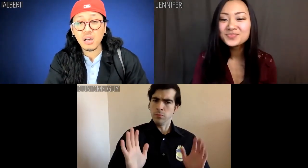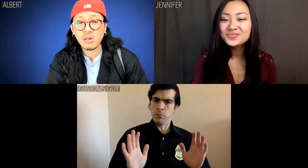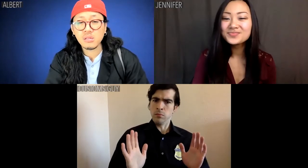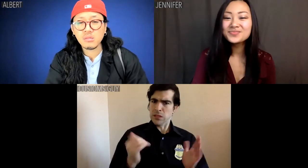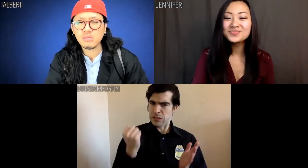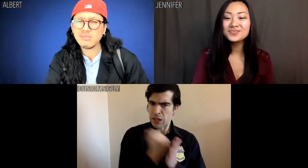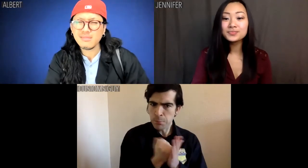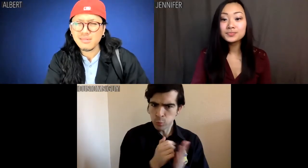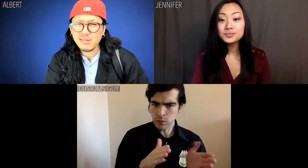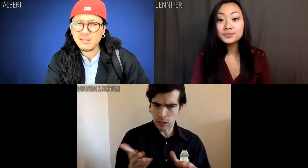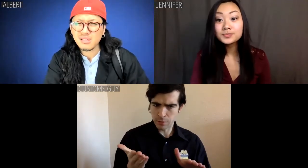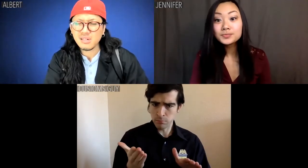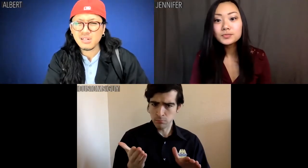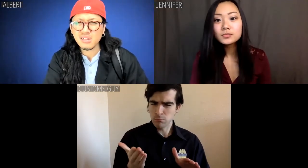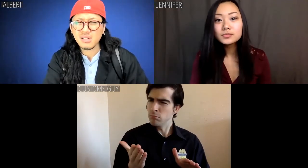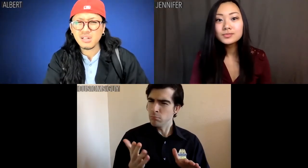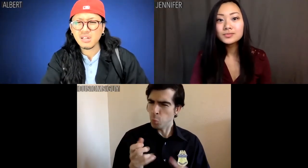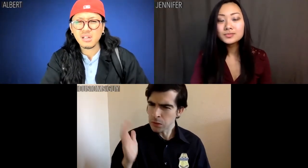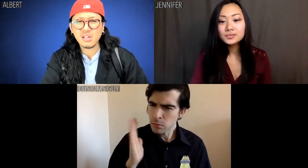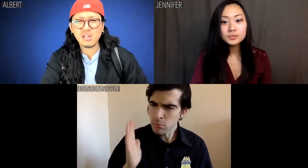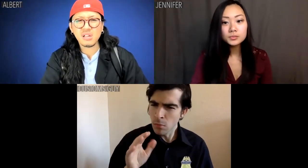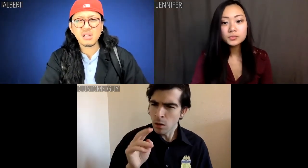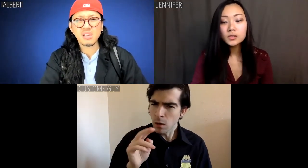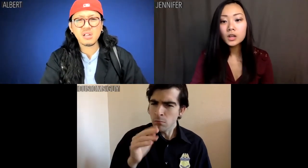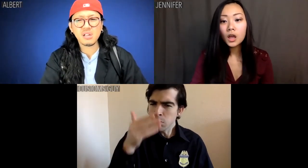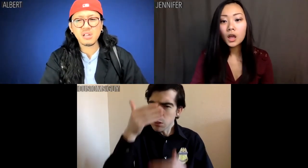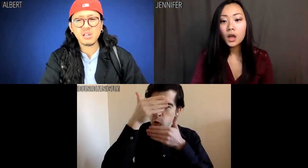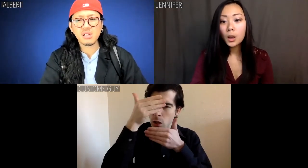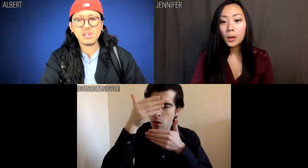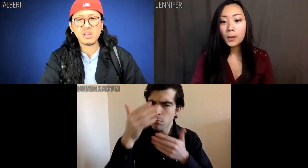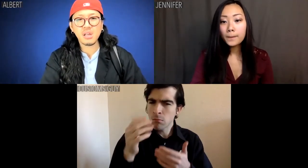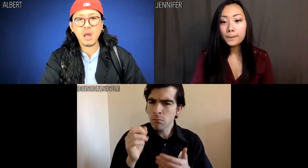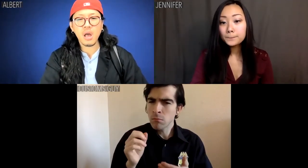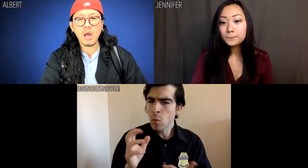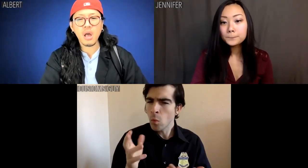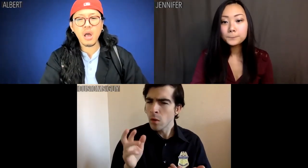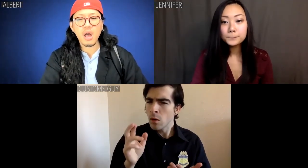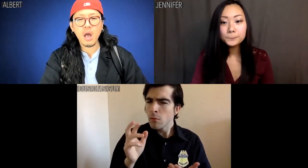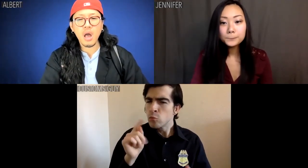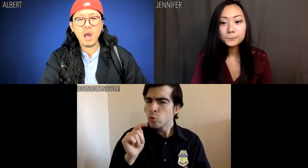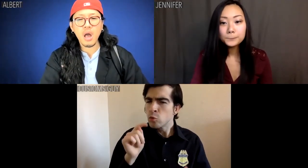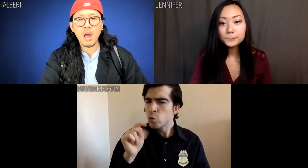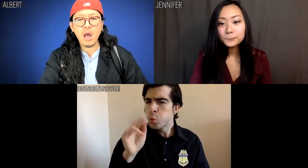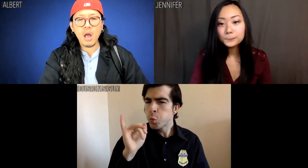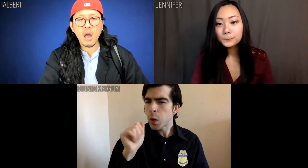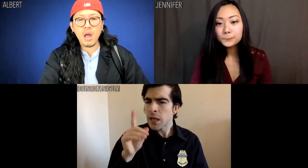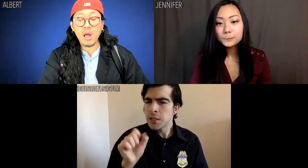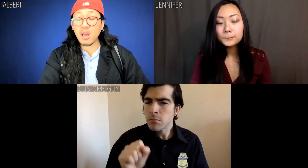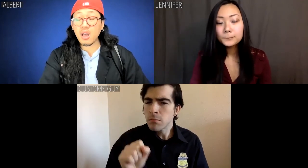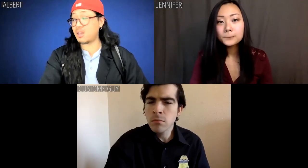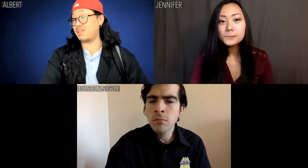Customs guy: Stabbed to death. Was it ninjas or Triads?